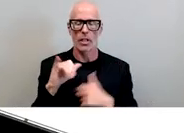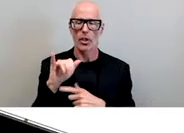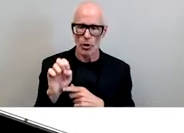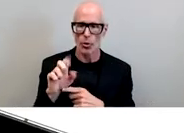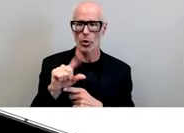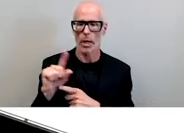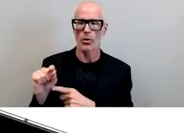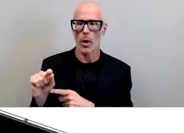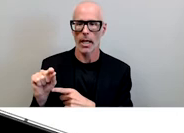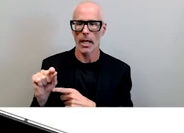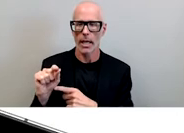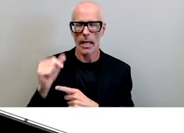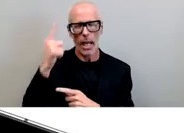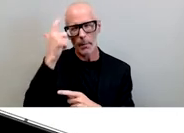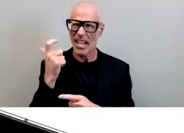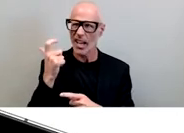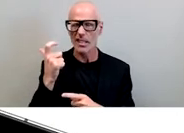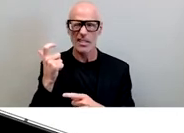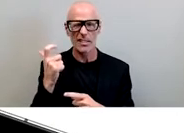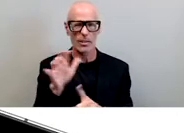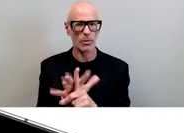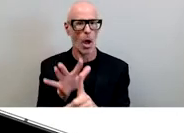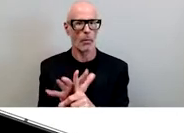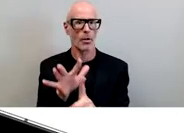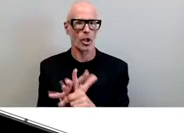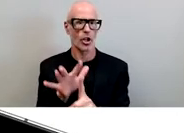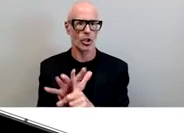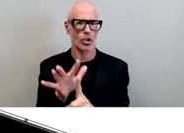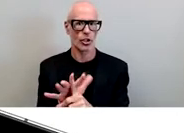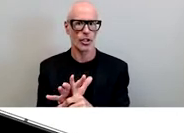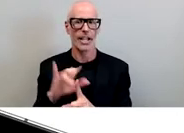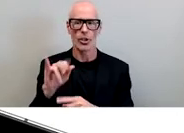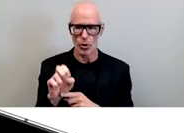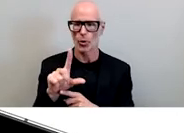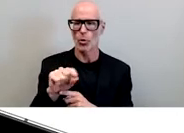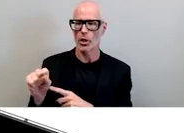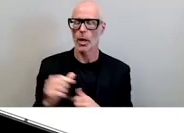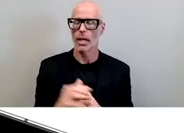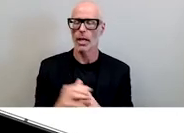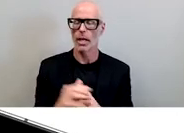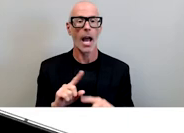because it was so fashionable and in vogue to do so in june 2020 but what meg